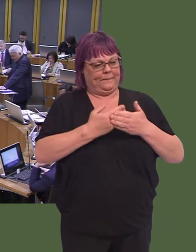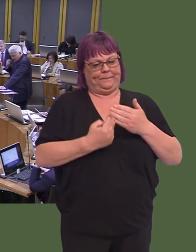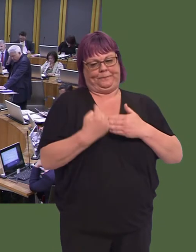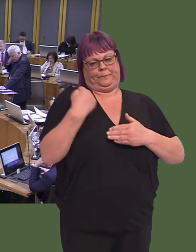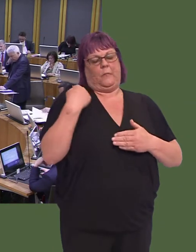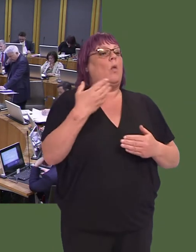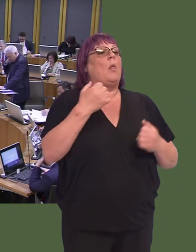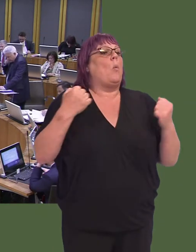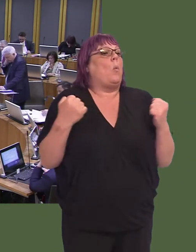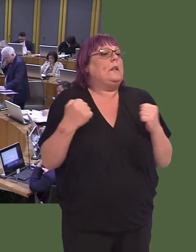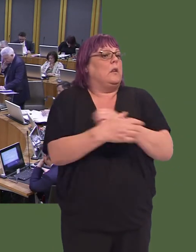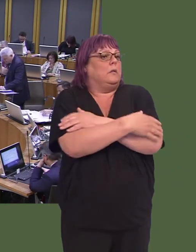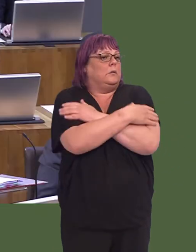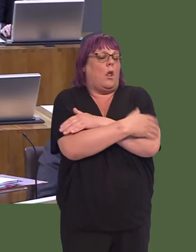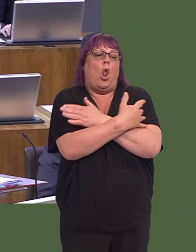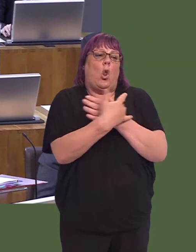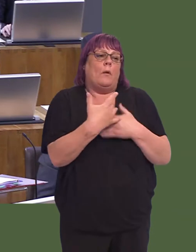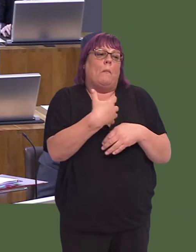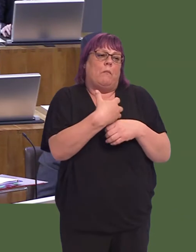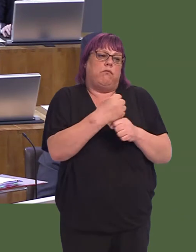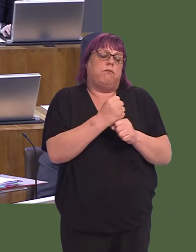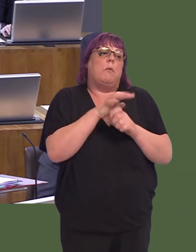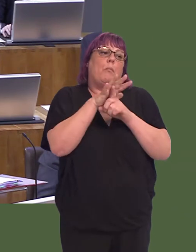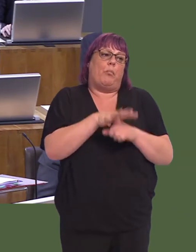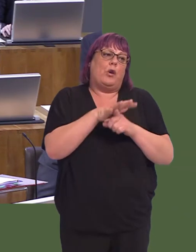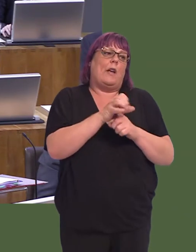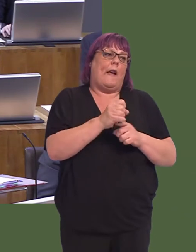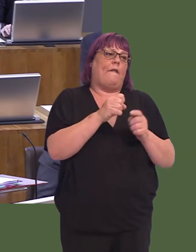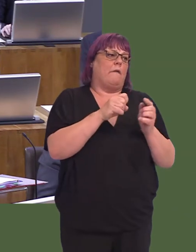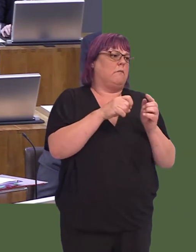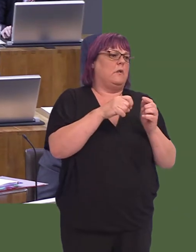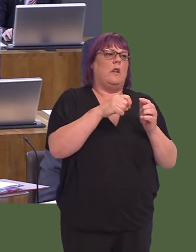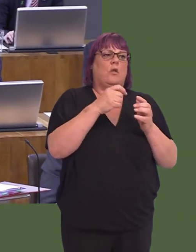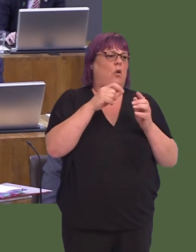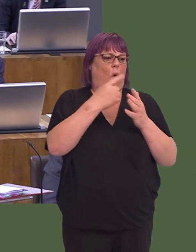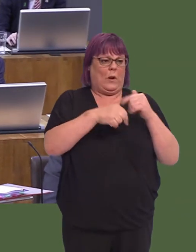The winter of 2017-18 did see a sustained pressure across the NHS, both in Wales and the UK in general.